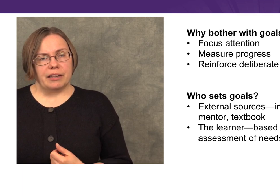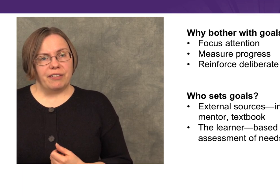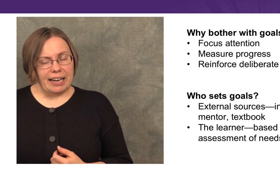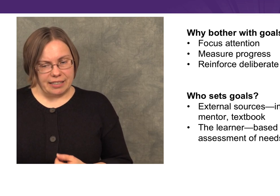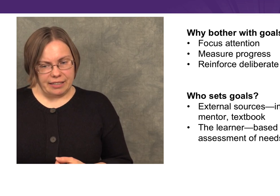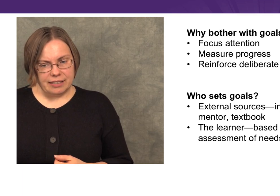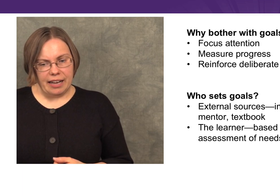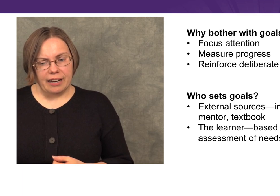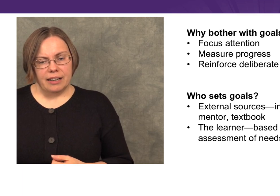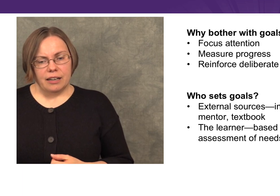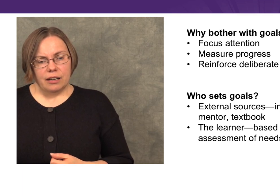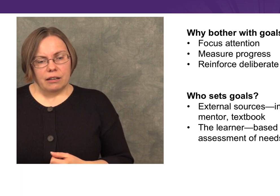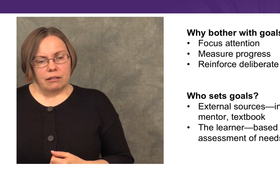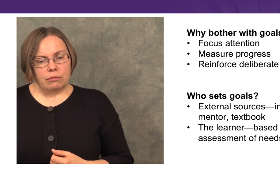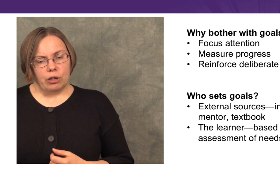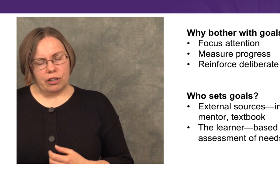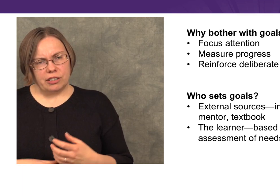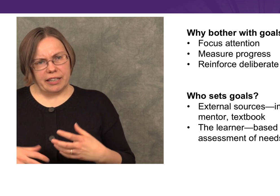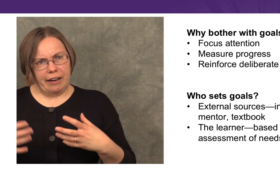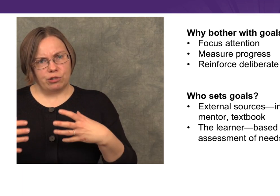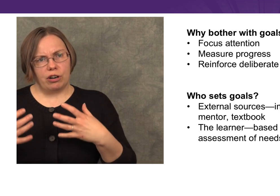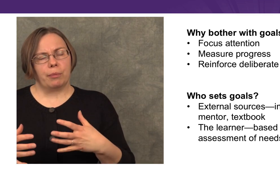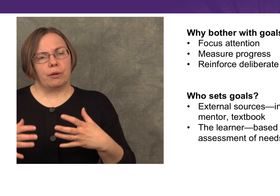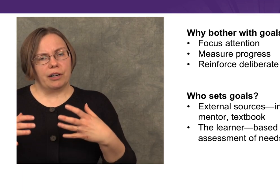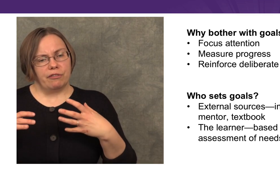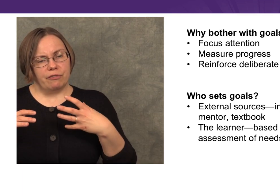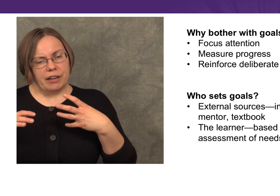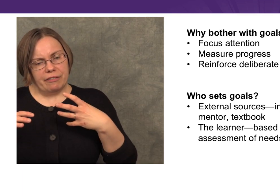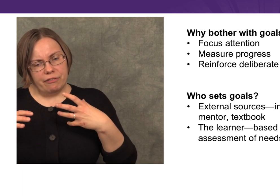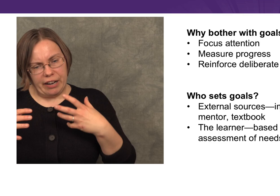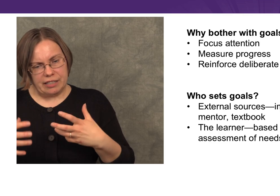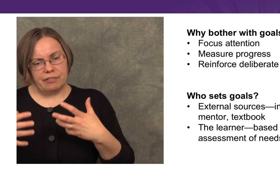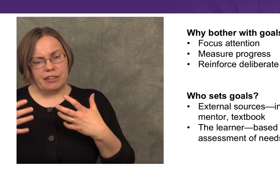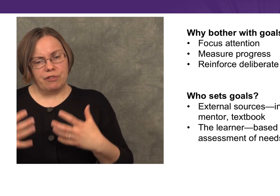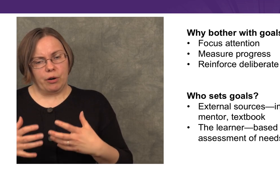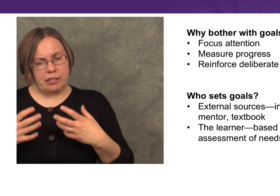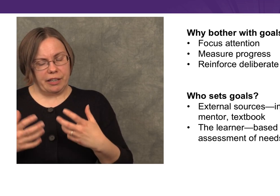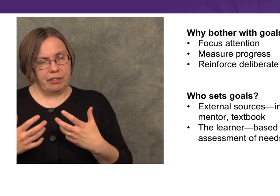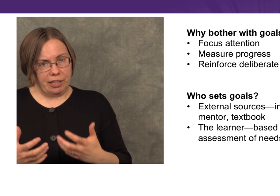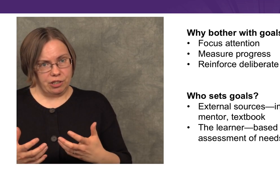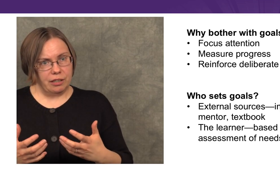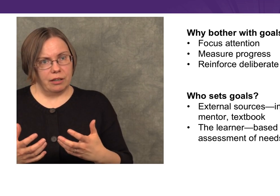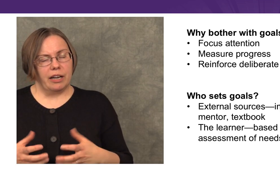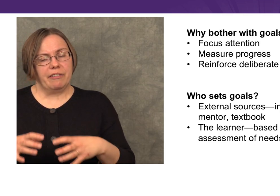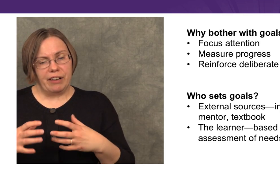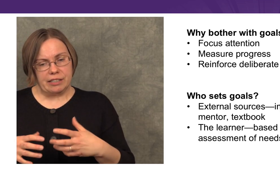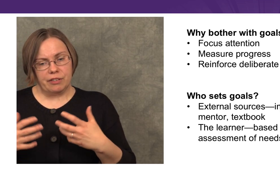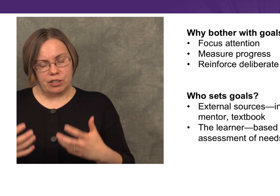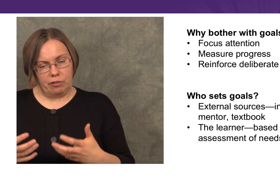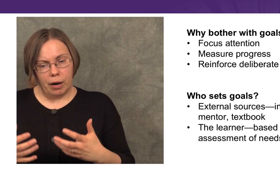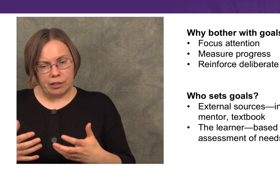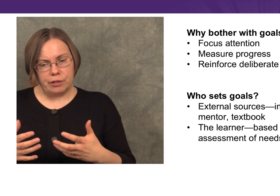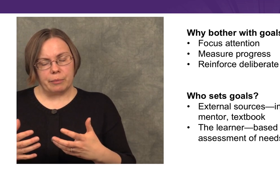but the fact is that learners can have trouble effectively focusing their attention and effectively self-monitoring